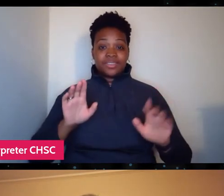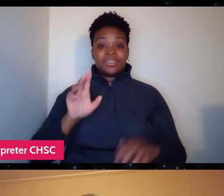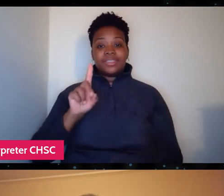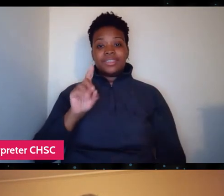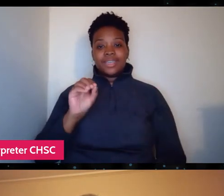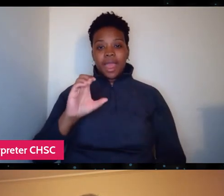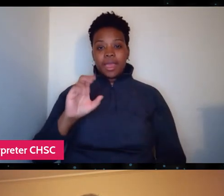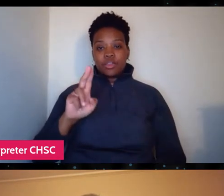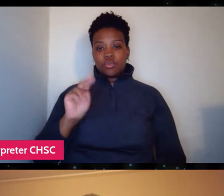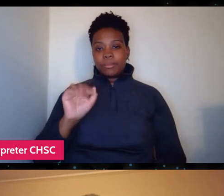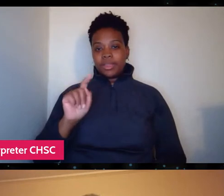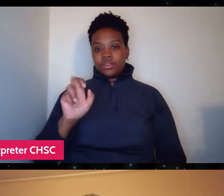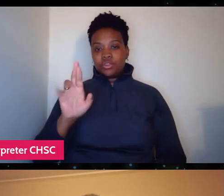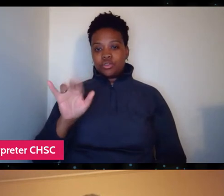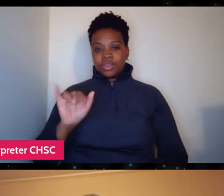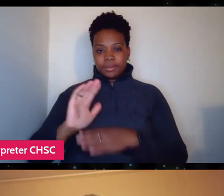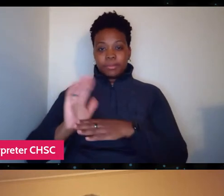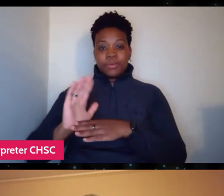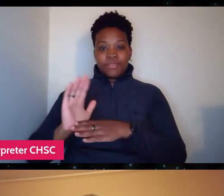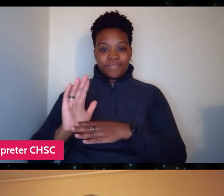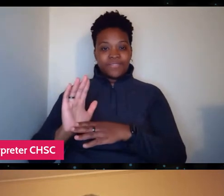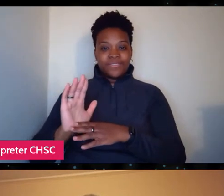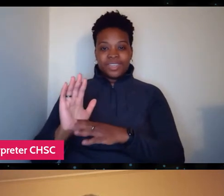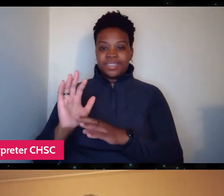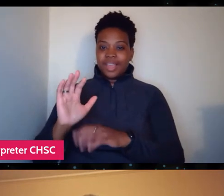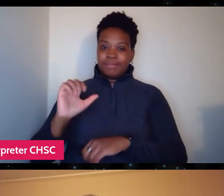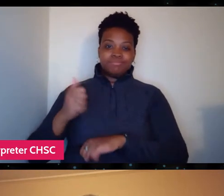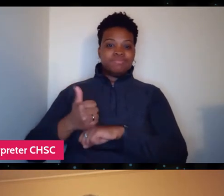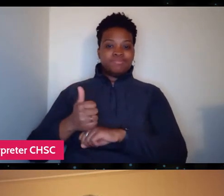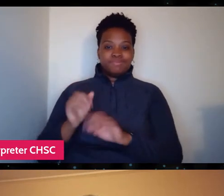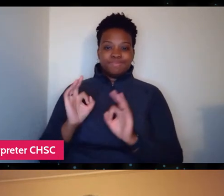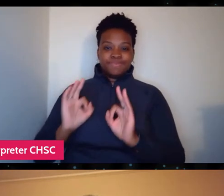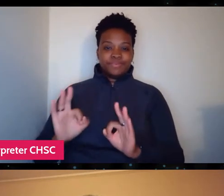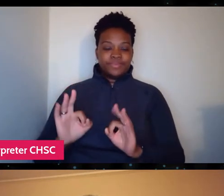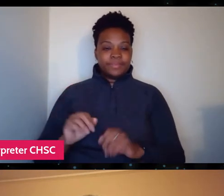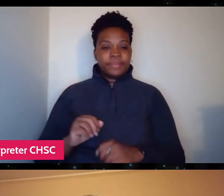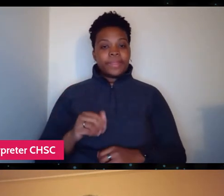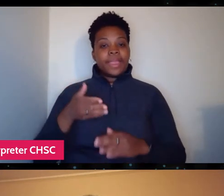So after reading the article on a Sunday night,